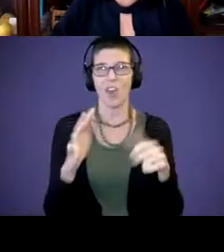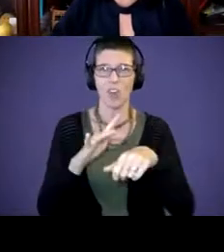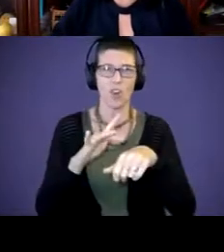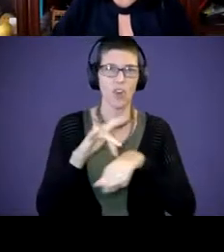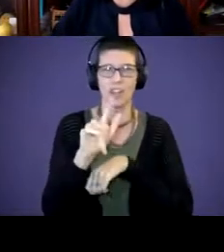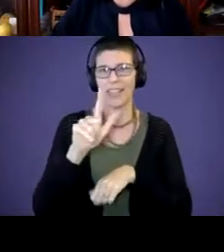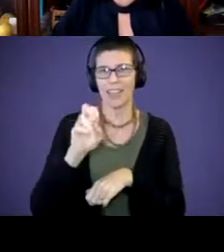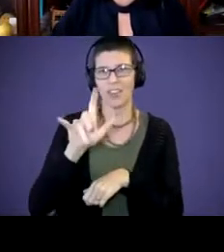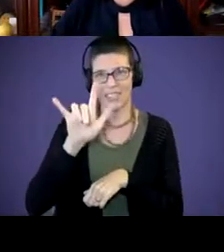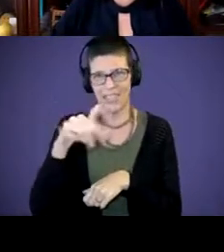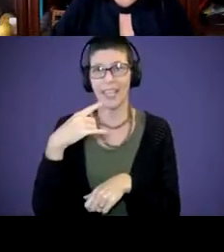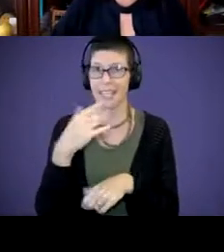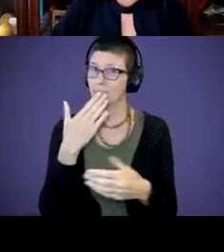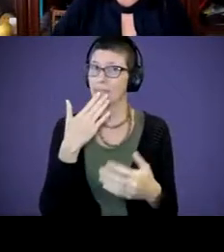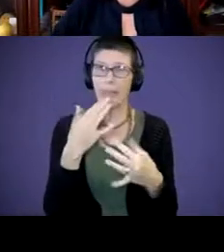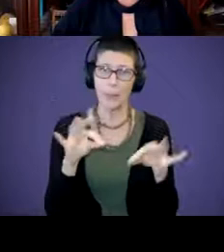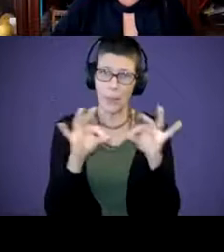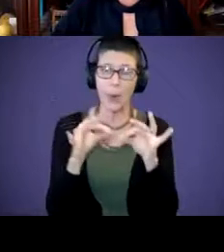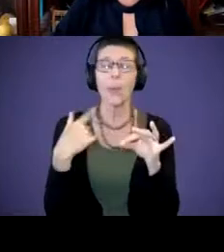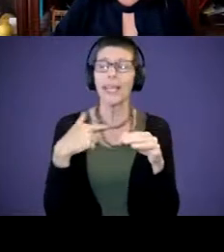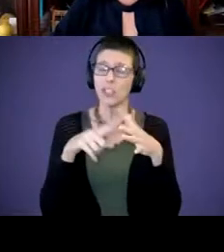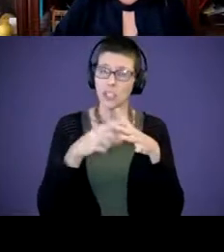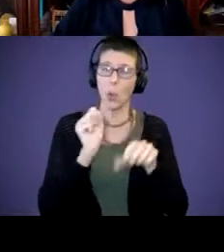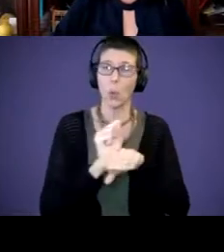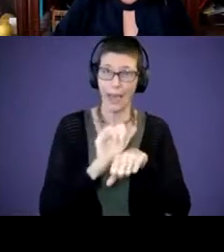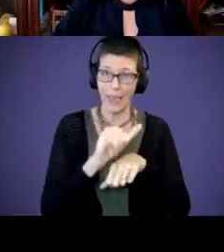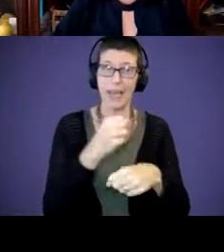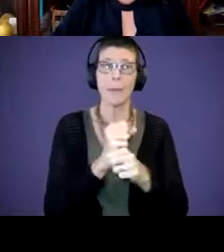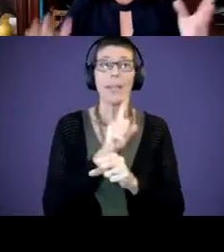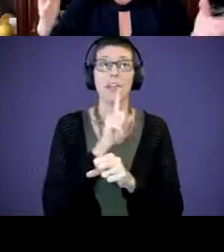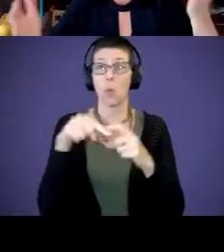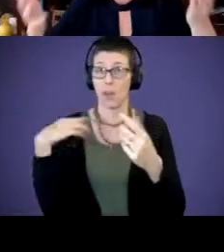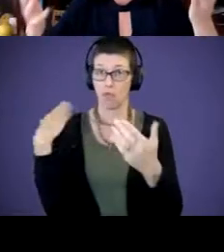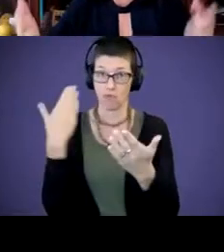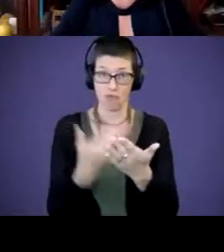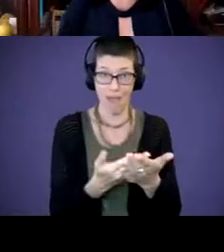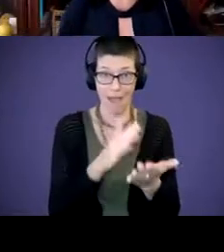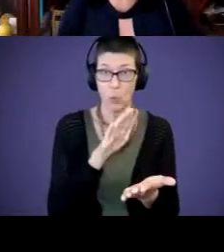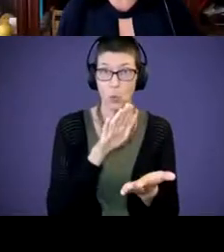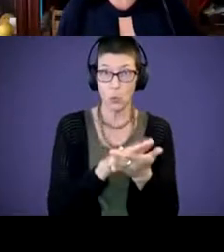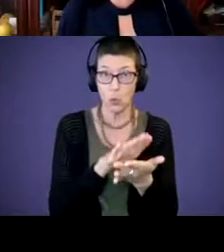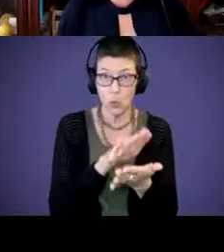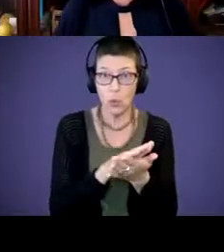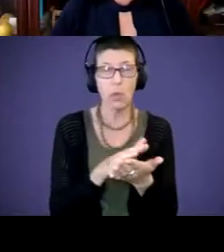can start working on this to ensure that when they do get to school, whatever that looks like, right?